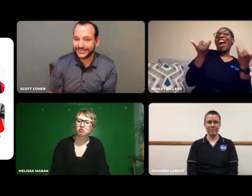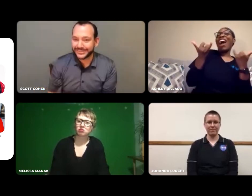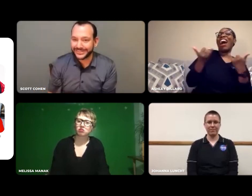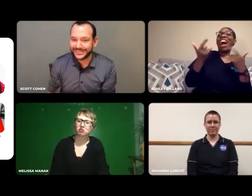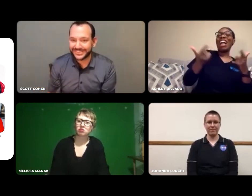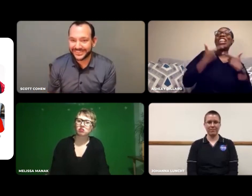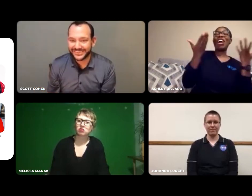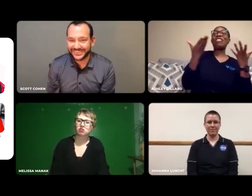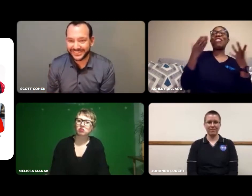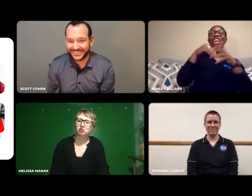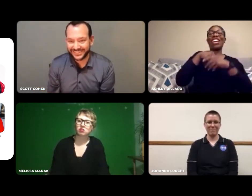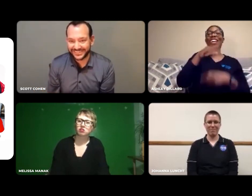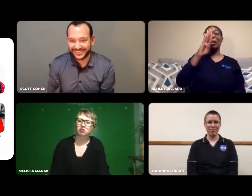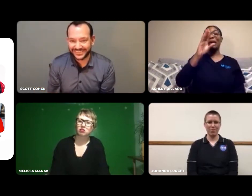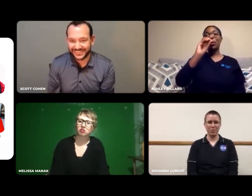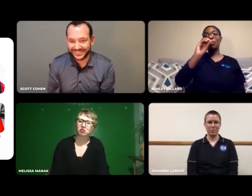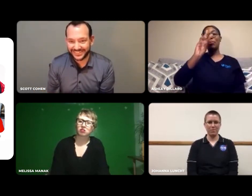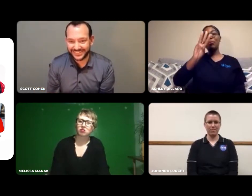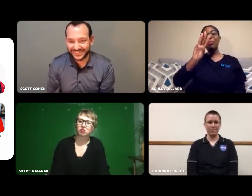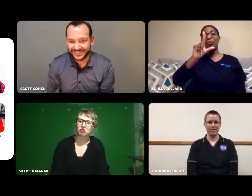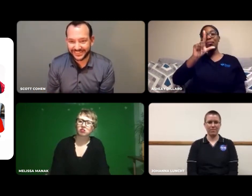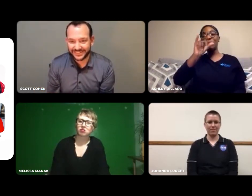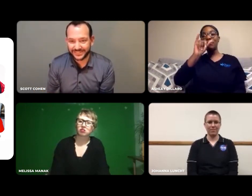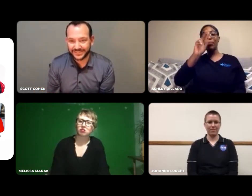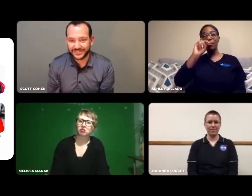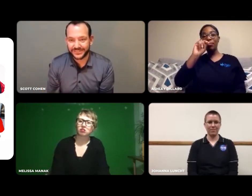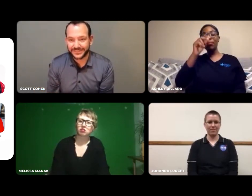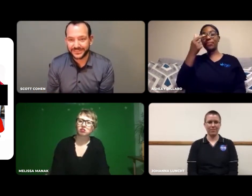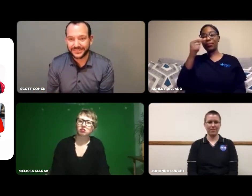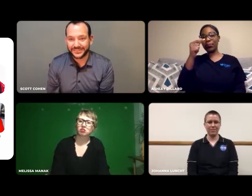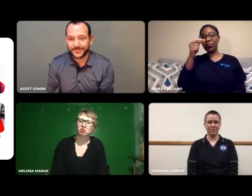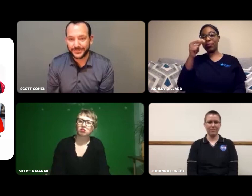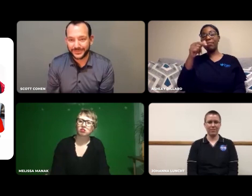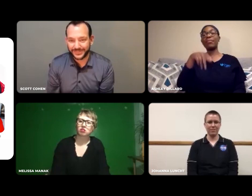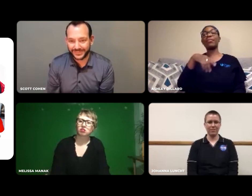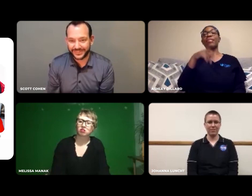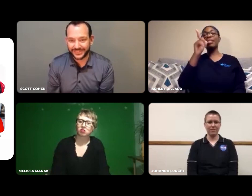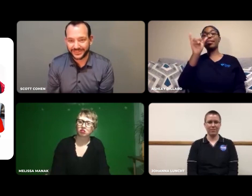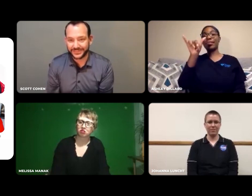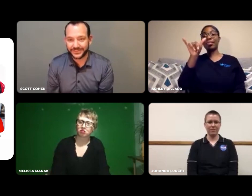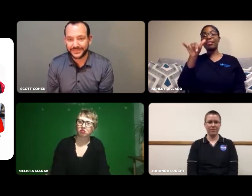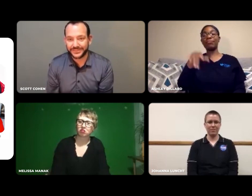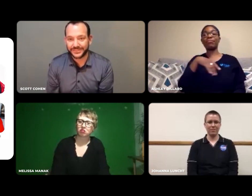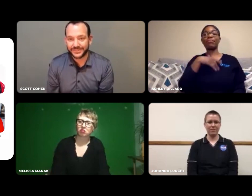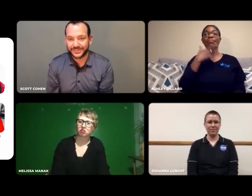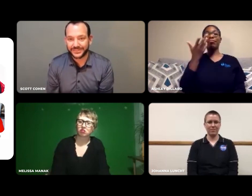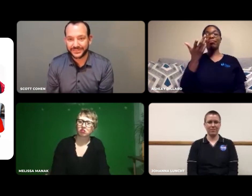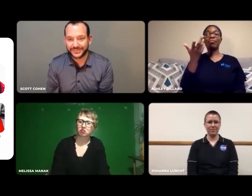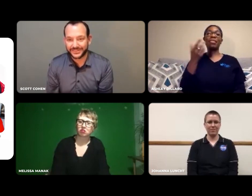Bowling Green, Kentucky.